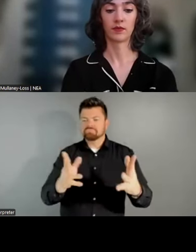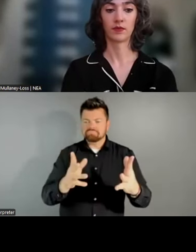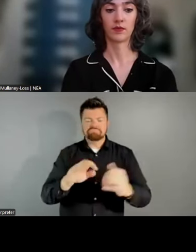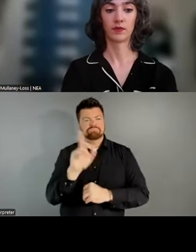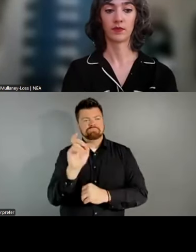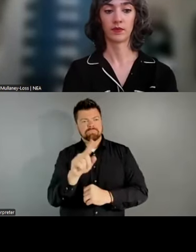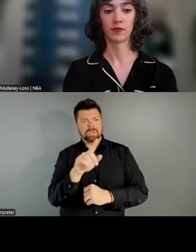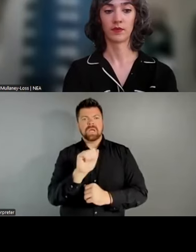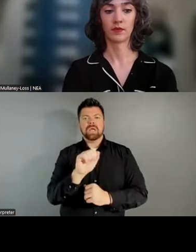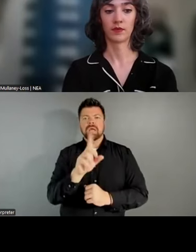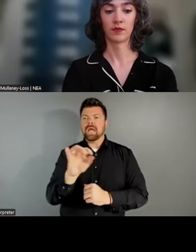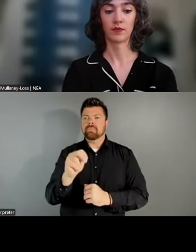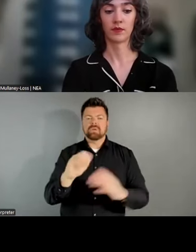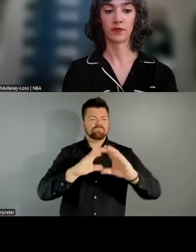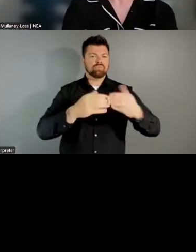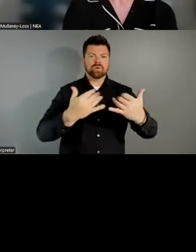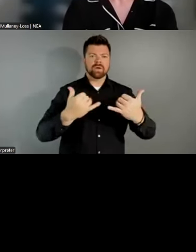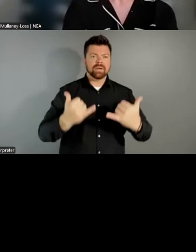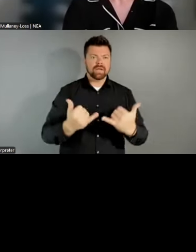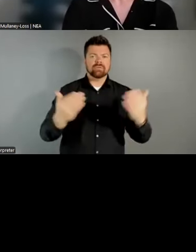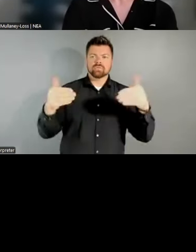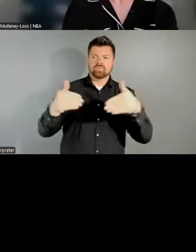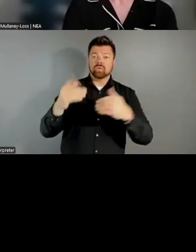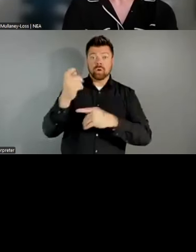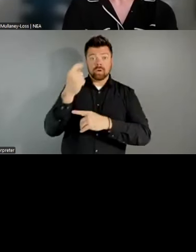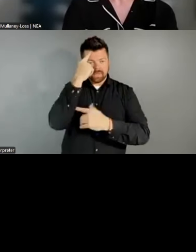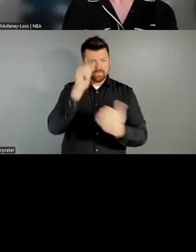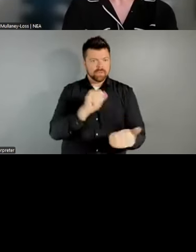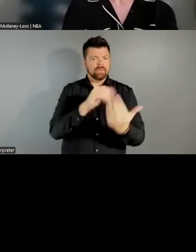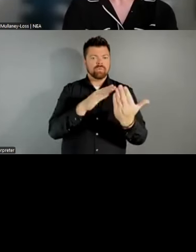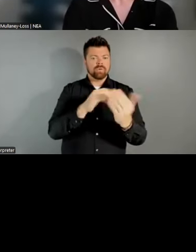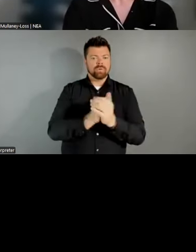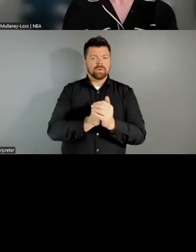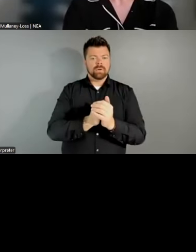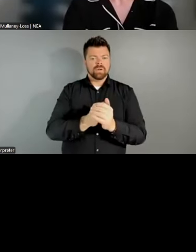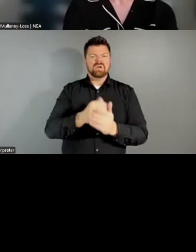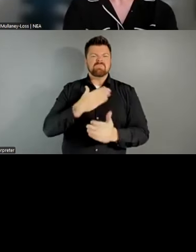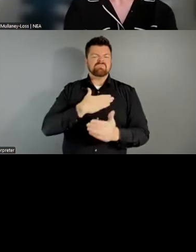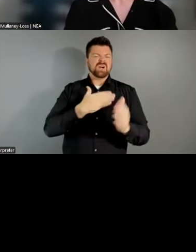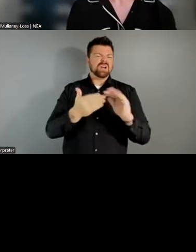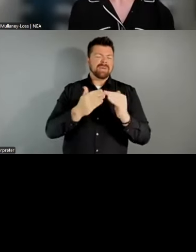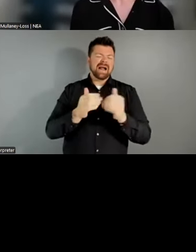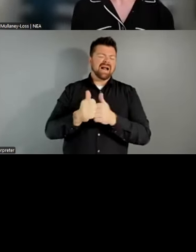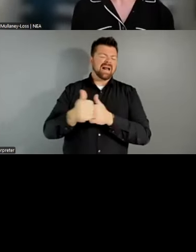much focused on whole of government approach. And I live in a super rural community. So, I just also